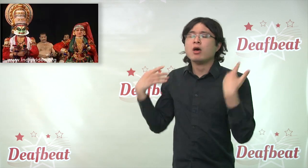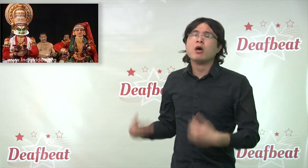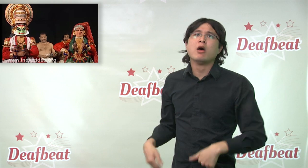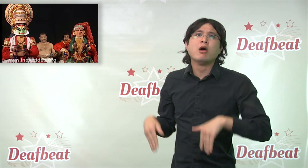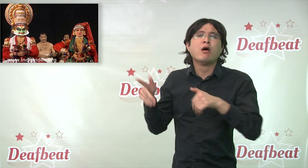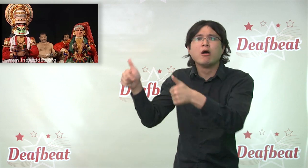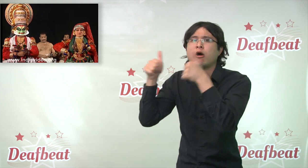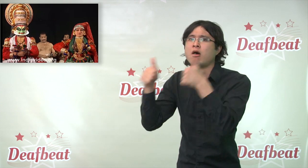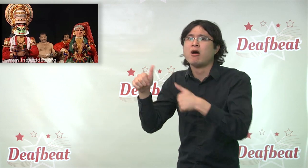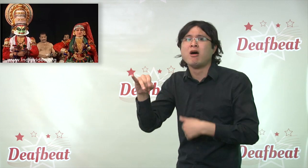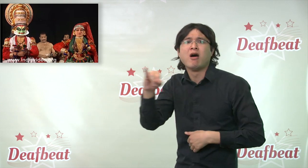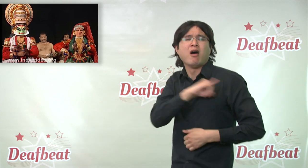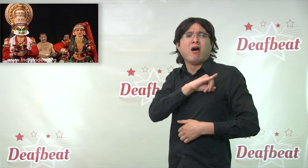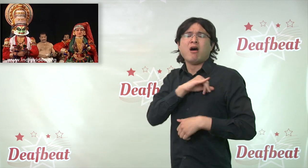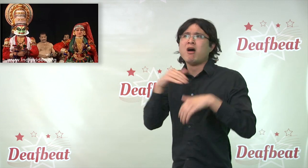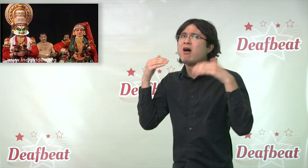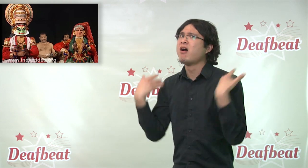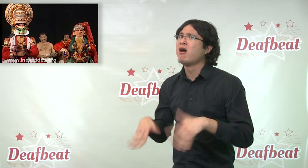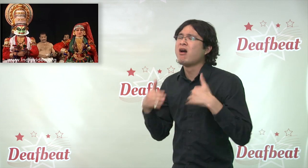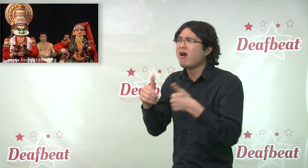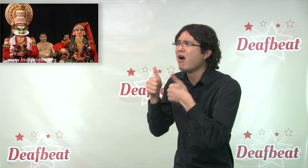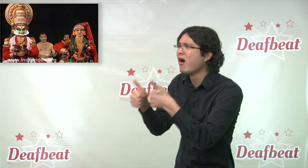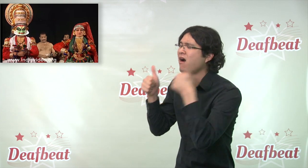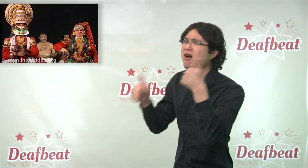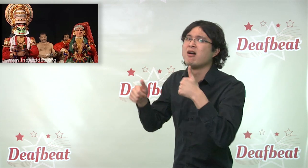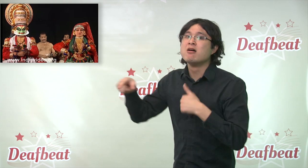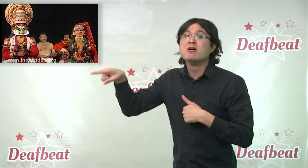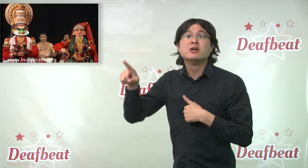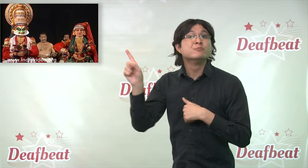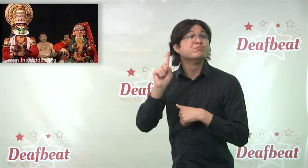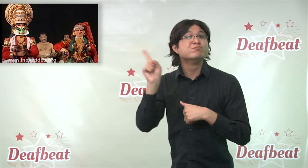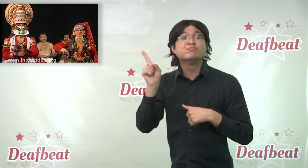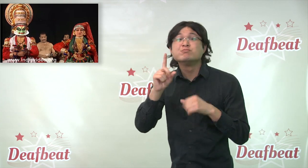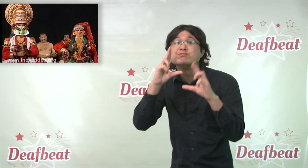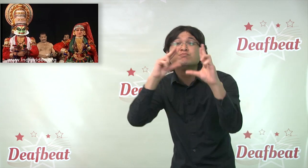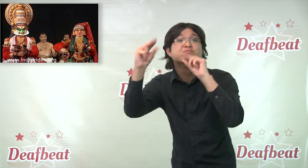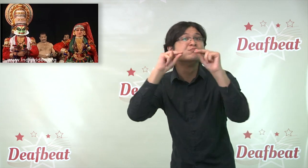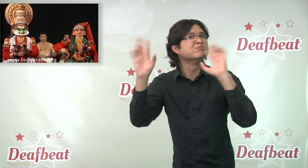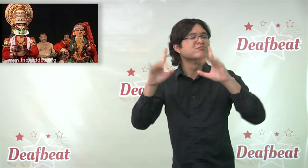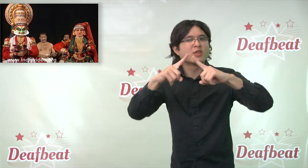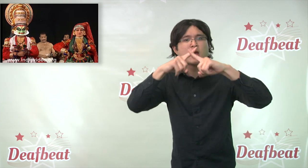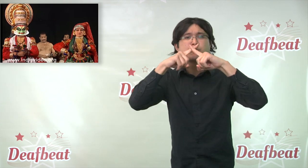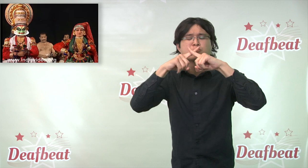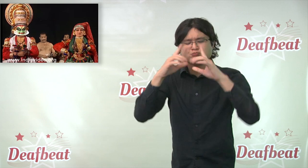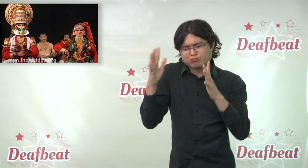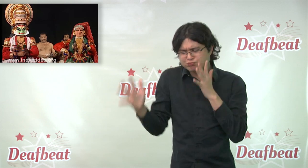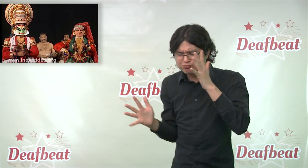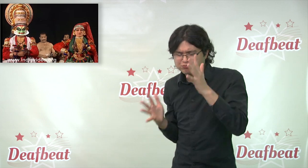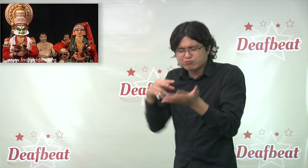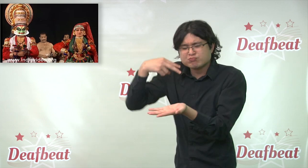shows is fascinated with these incredible visuals. The actors often do not speak with their voices